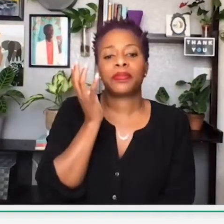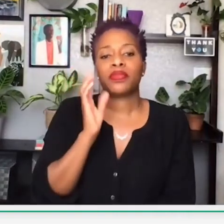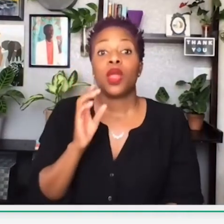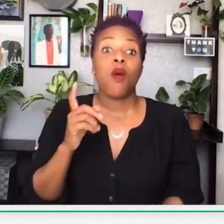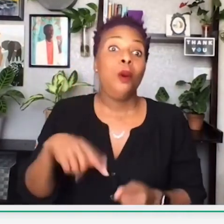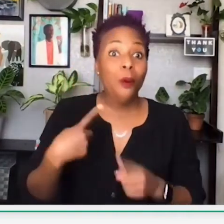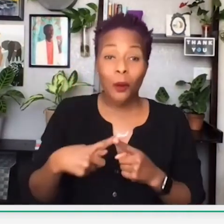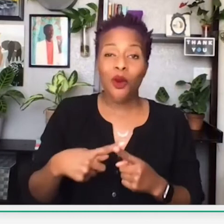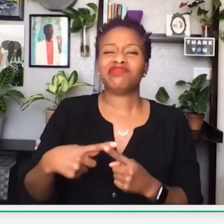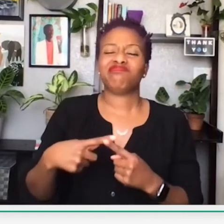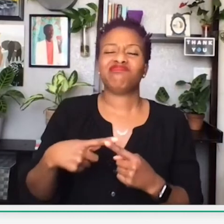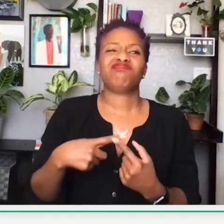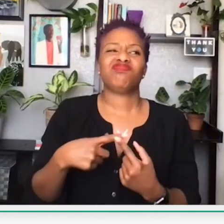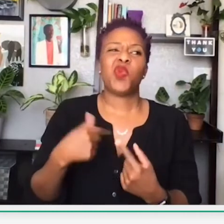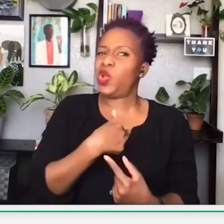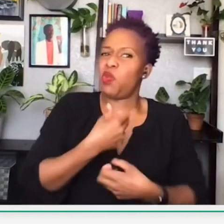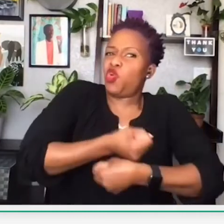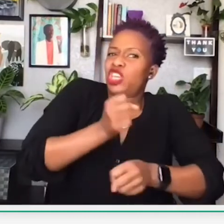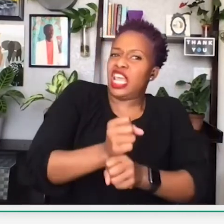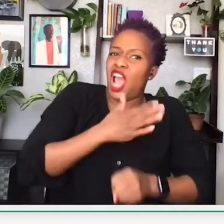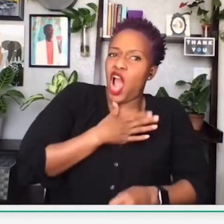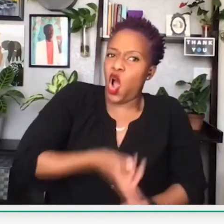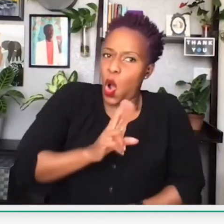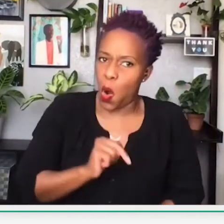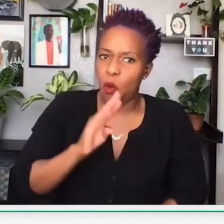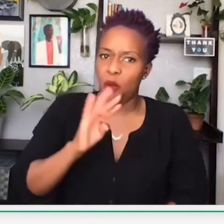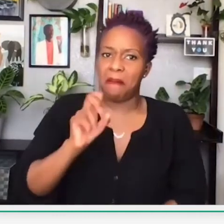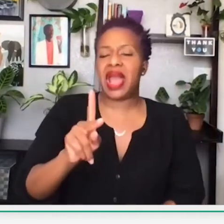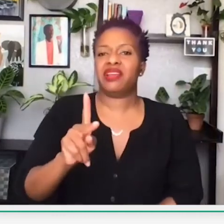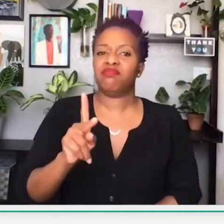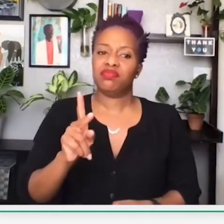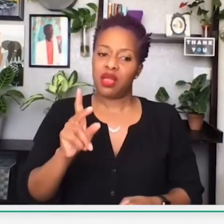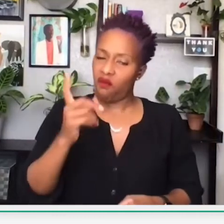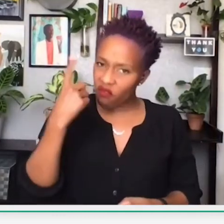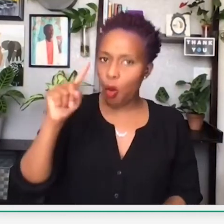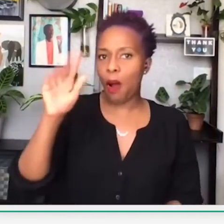And so then the black community resorted to saving their money at home.